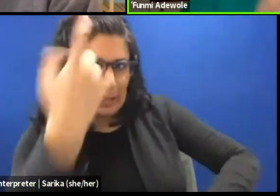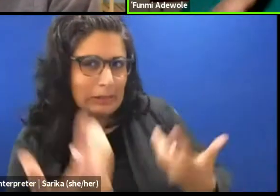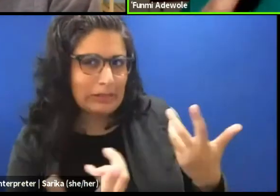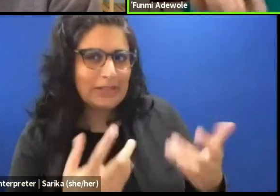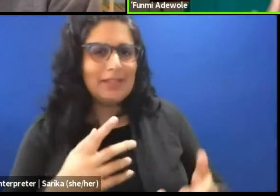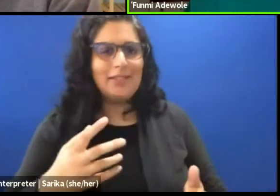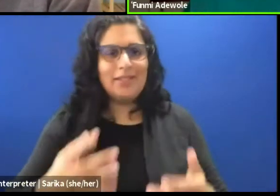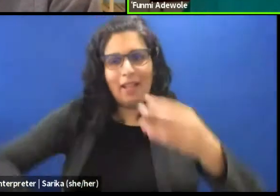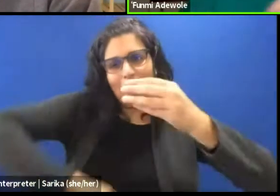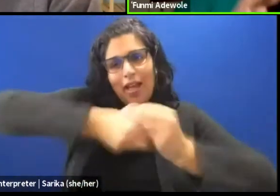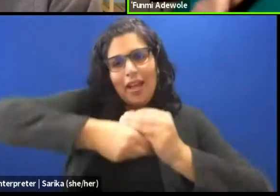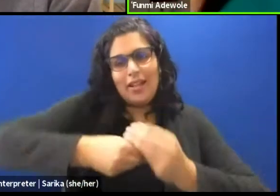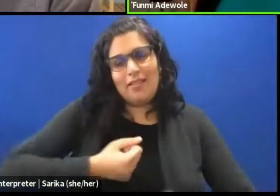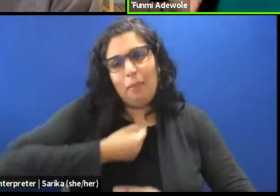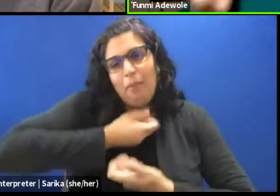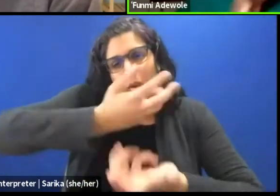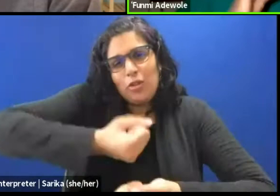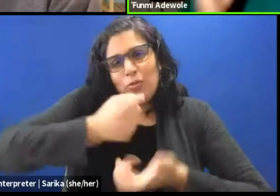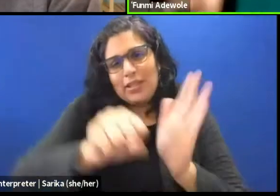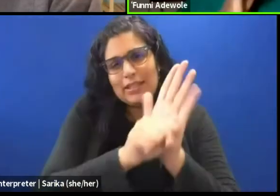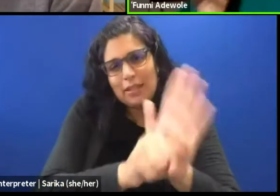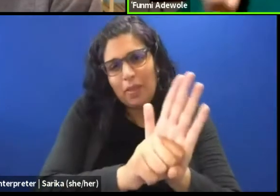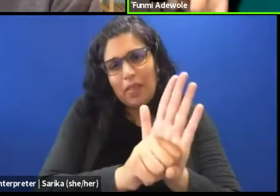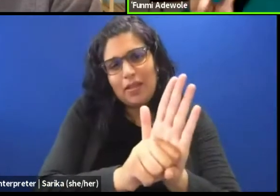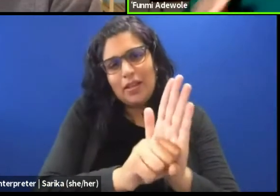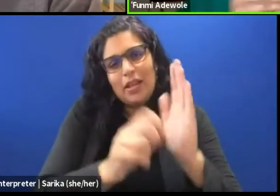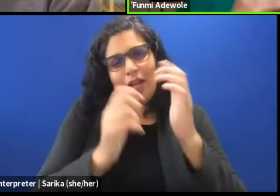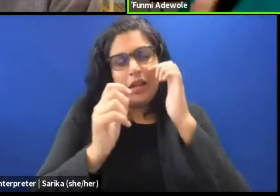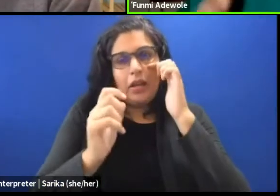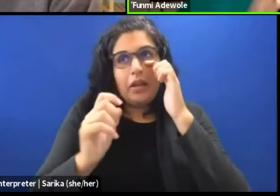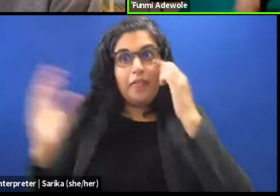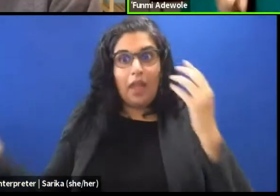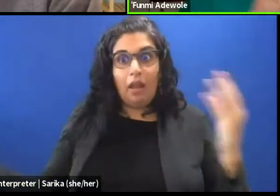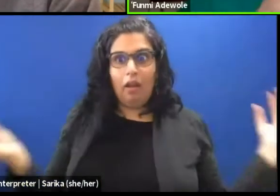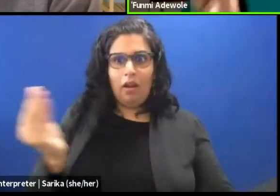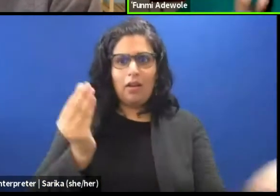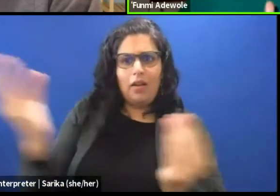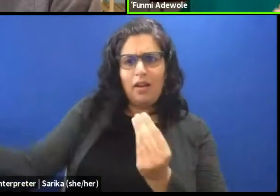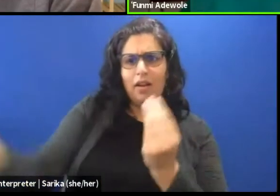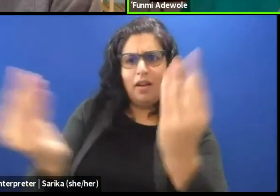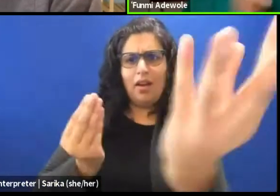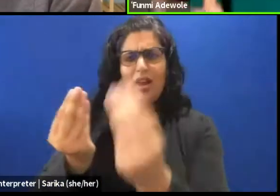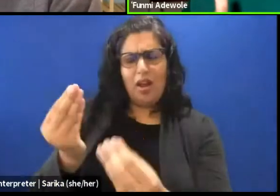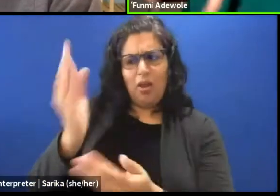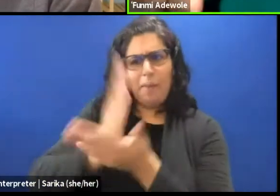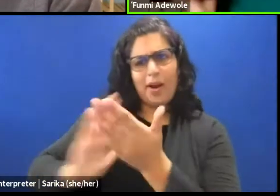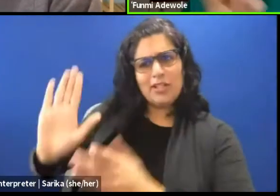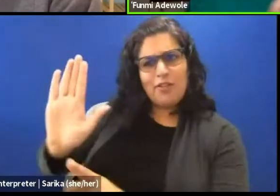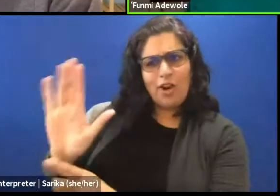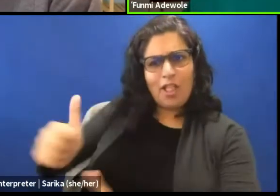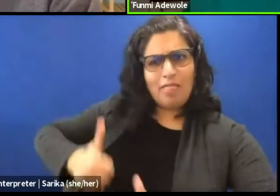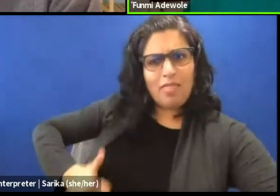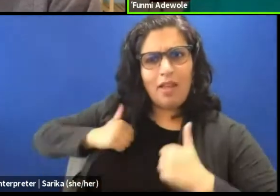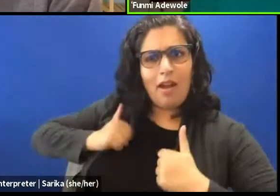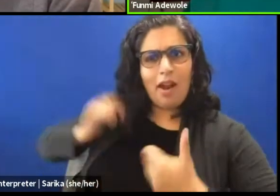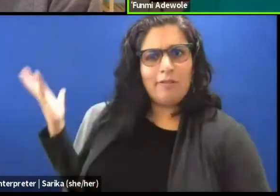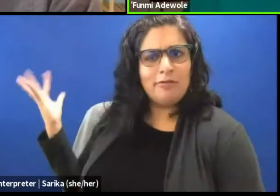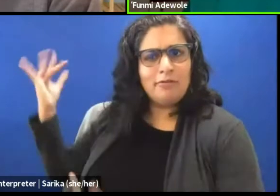and a symbolism which brought so many things from different parts of her life, from her experience together.